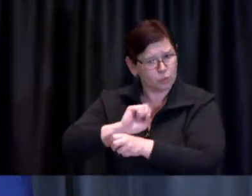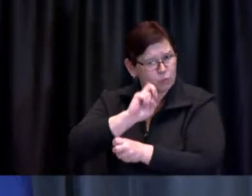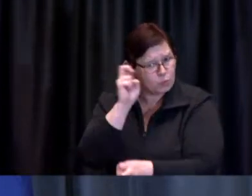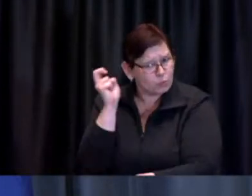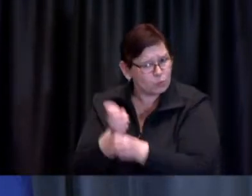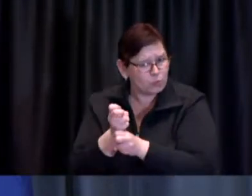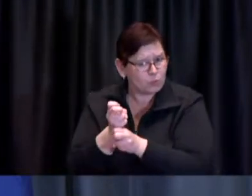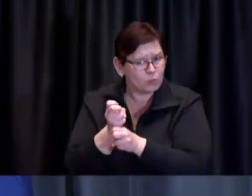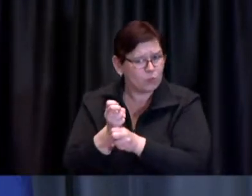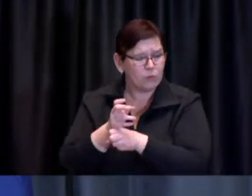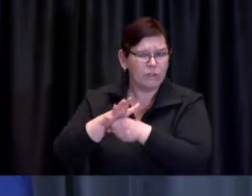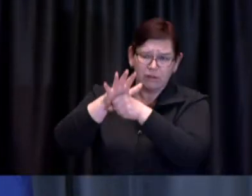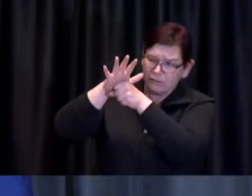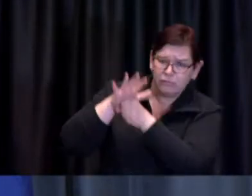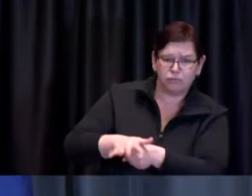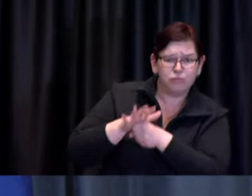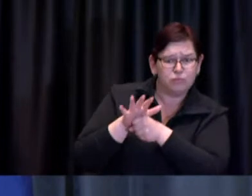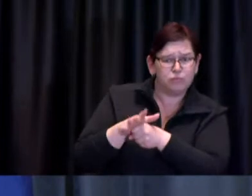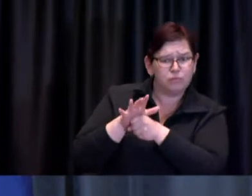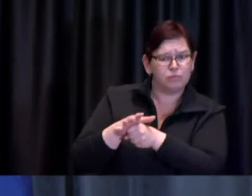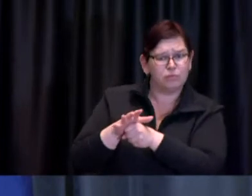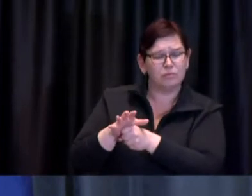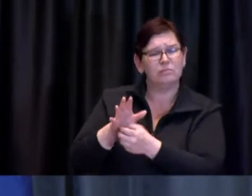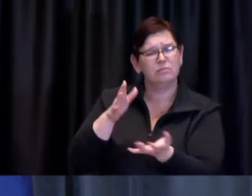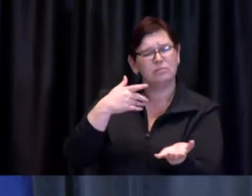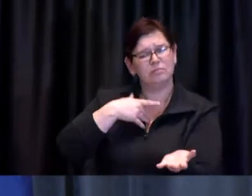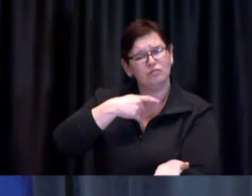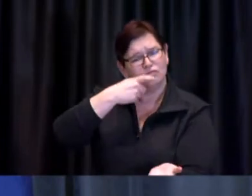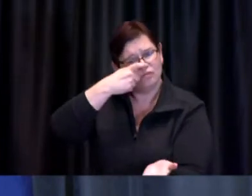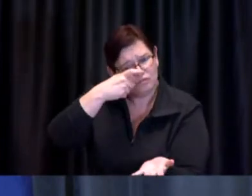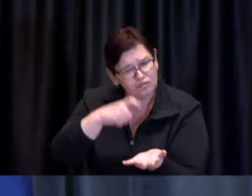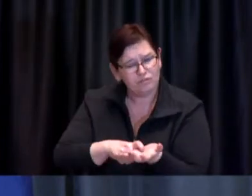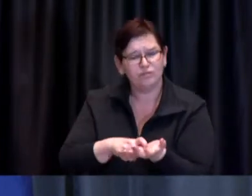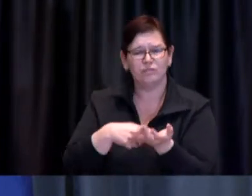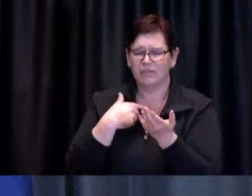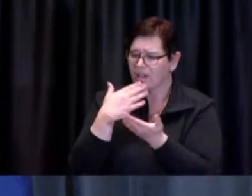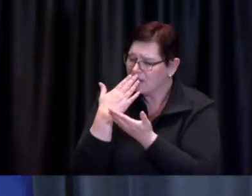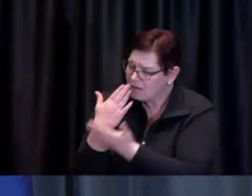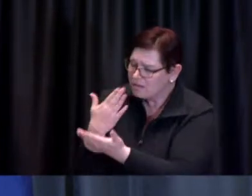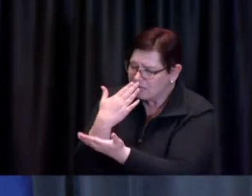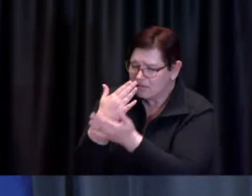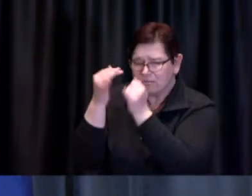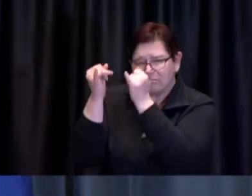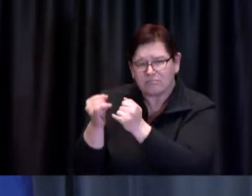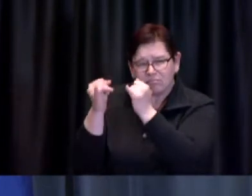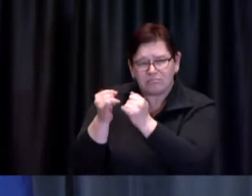and I both acknowledge and thank each and every member of our team for all they do in the name of public safety.